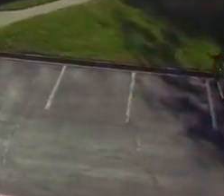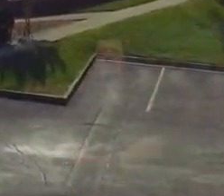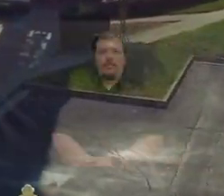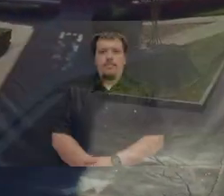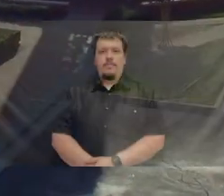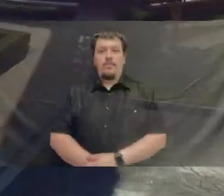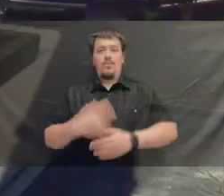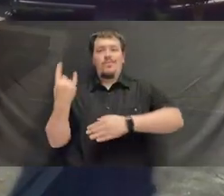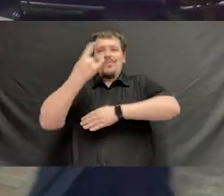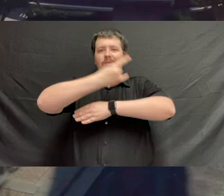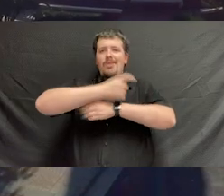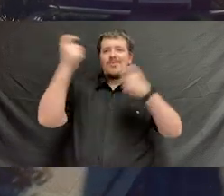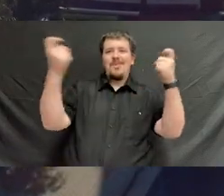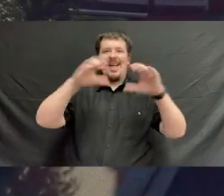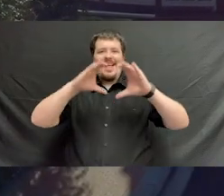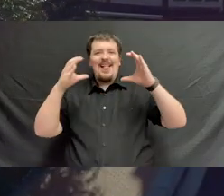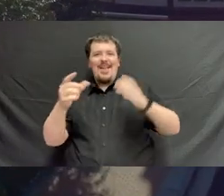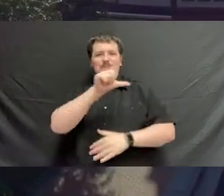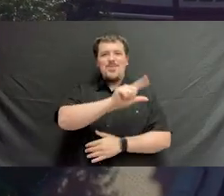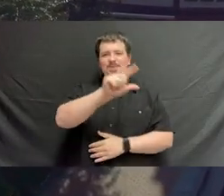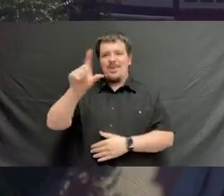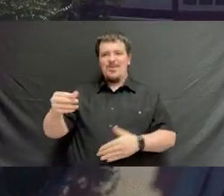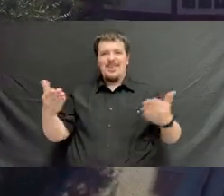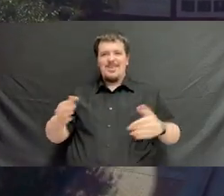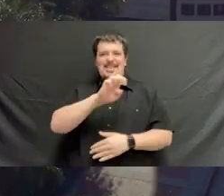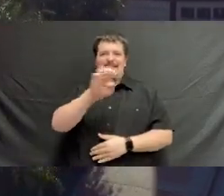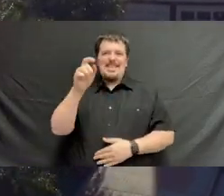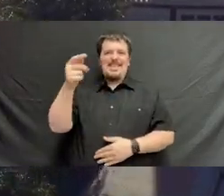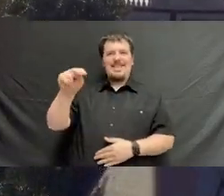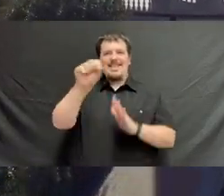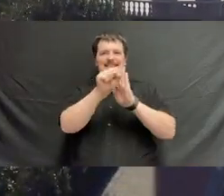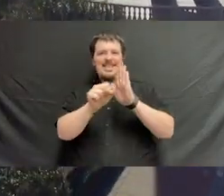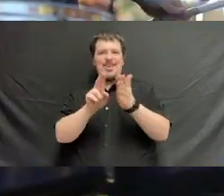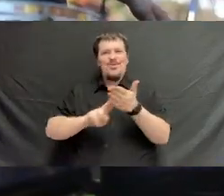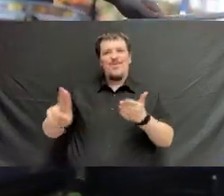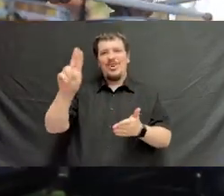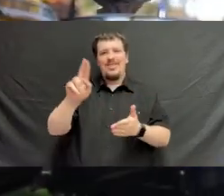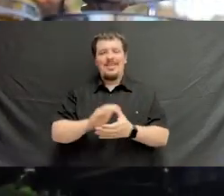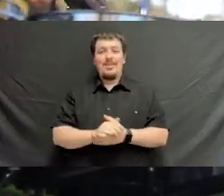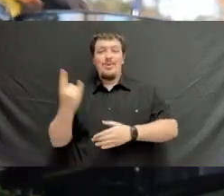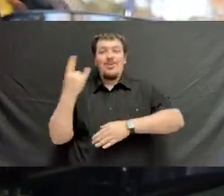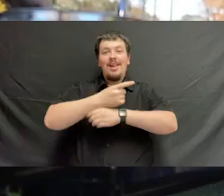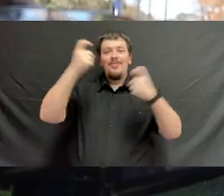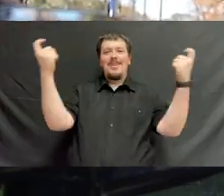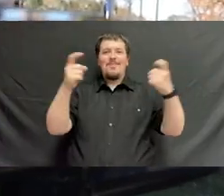[Announcer] Today we celebrate the class of 2020 at East Tennessee State University. Today we celebrate your accomplishments,